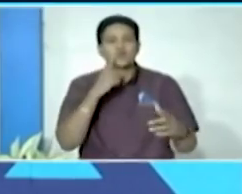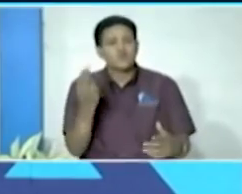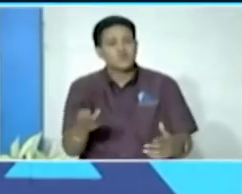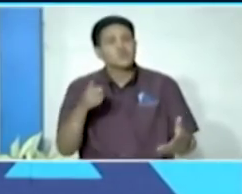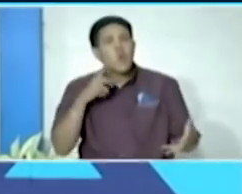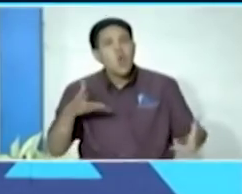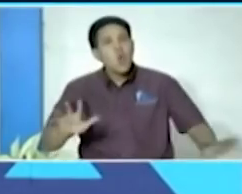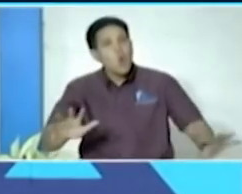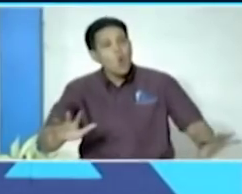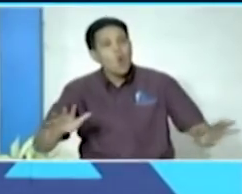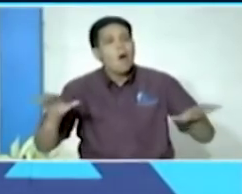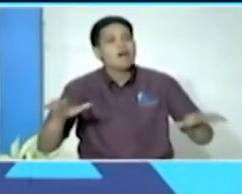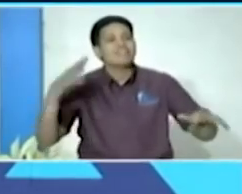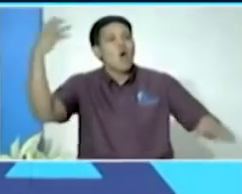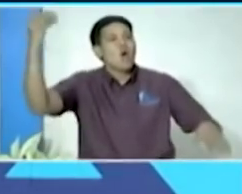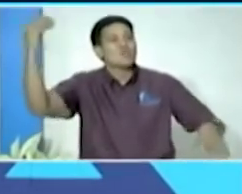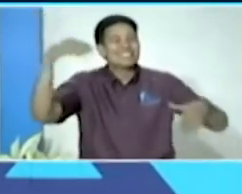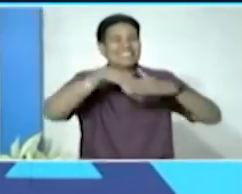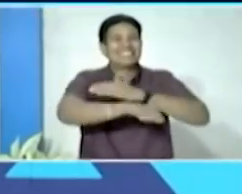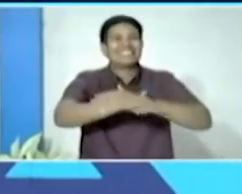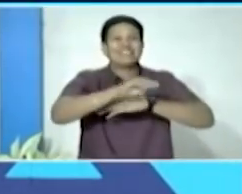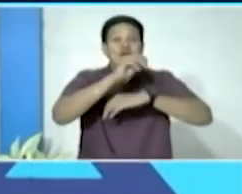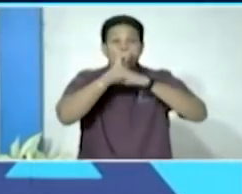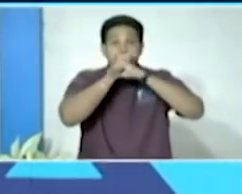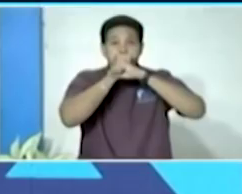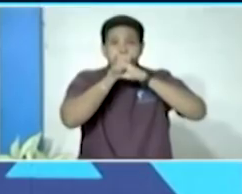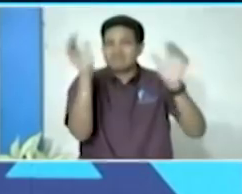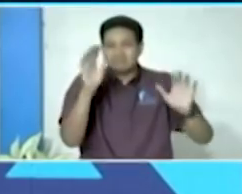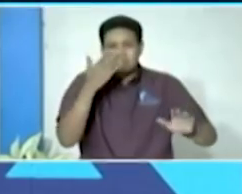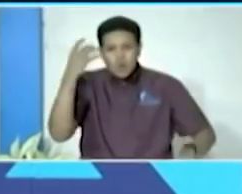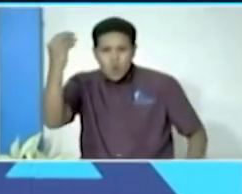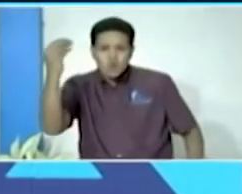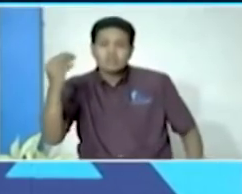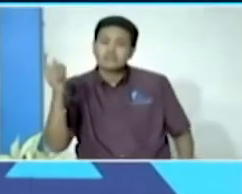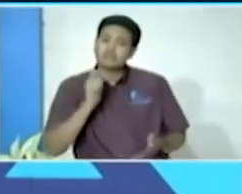facilitate activities have written to us seeking permission